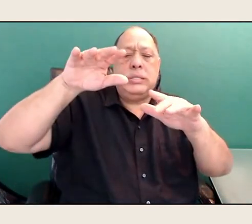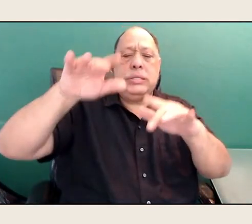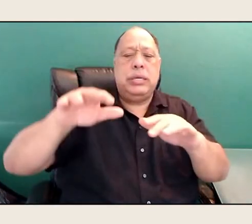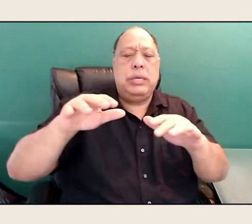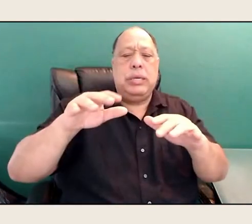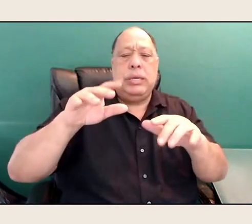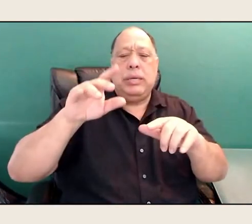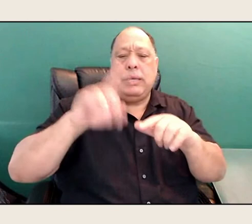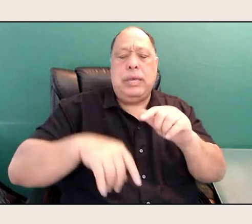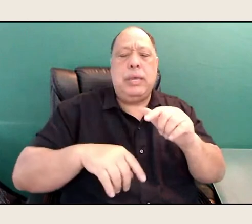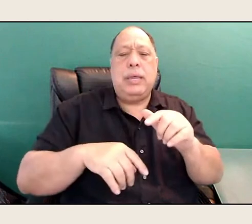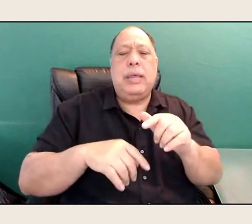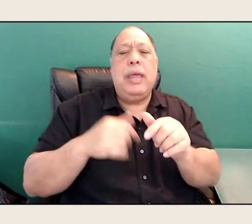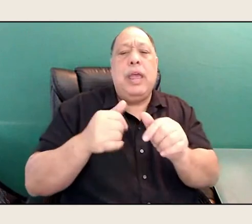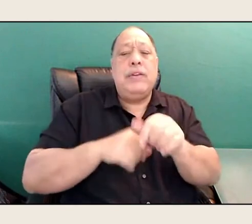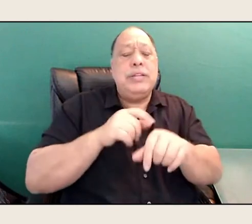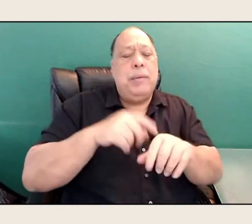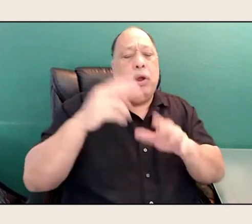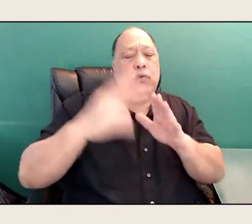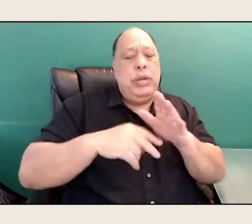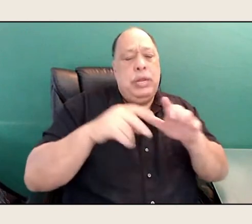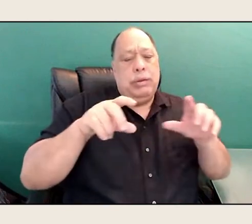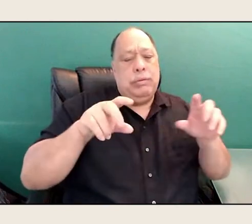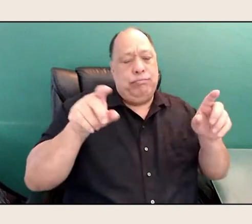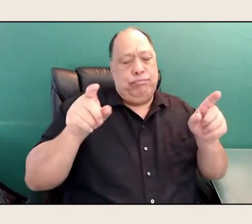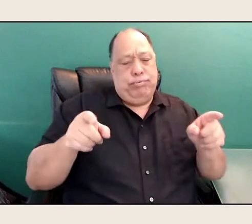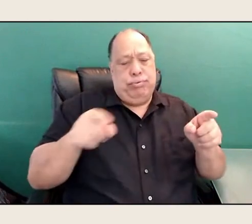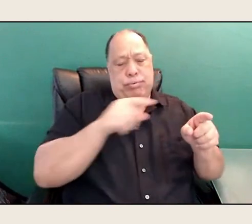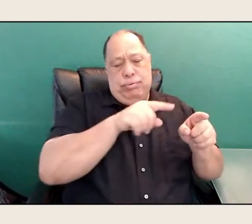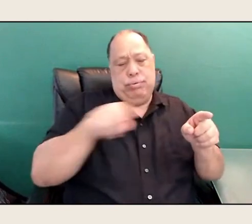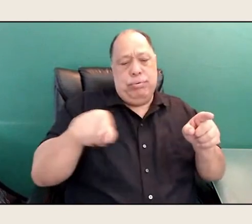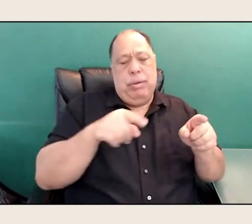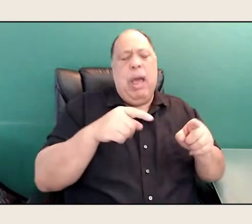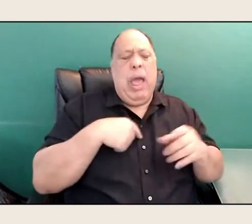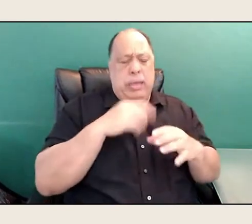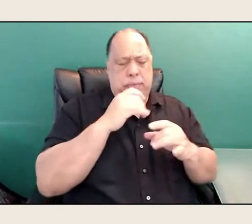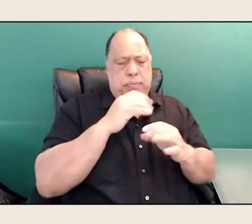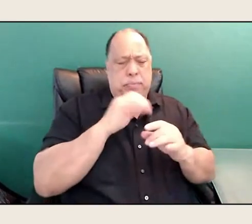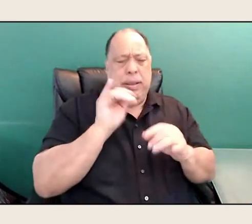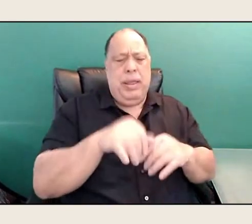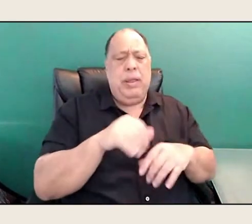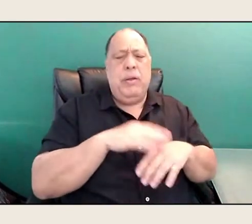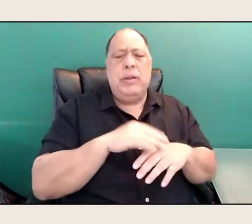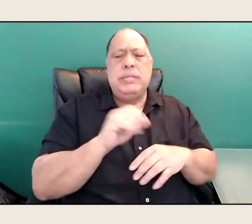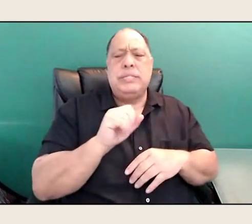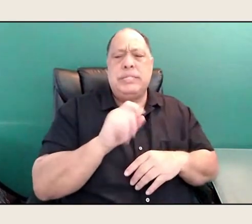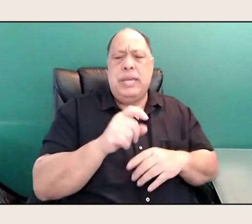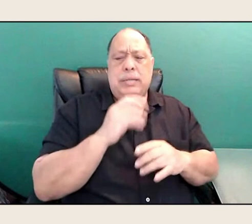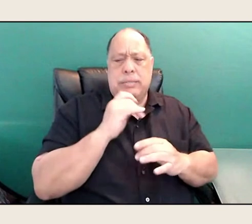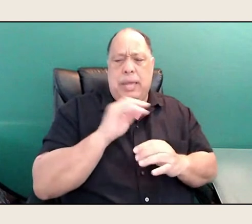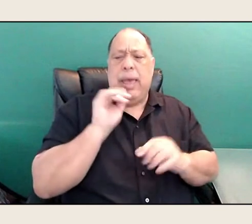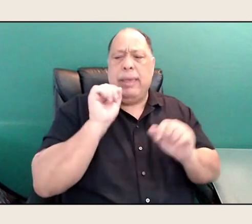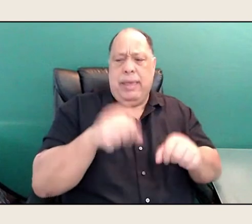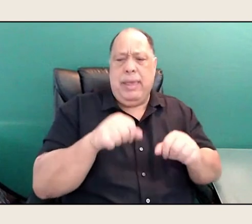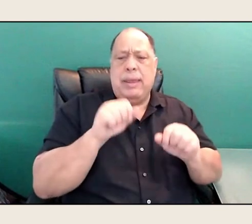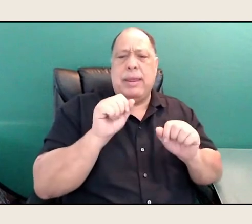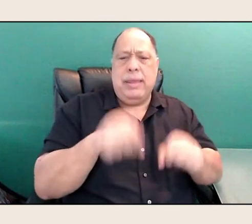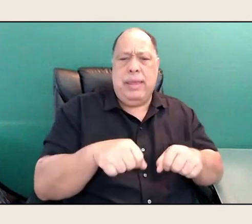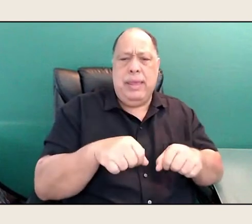Every time I read that part, I always think I can play that, I can play that for you on saxophone. And breath has,